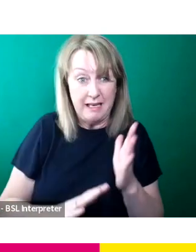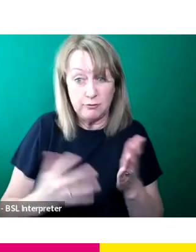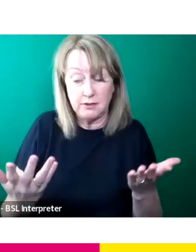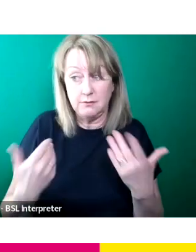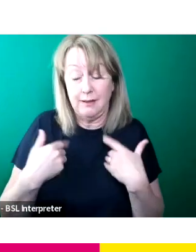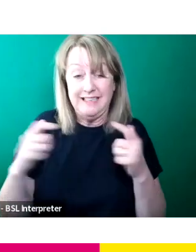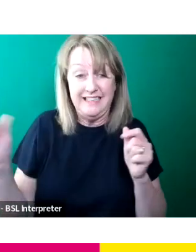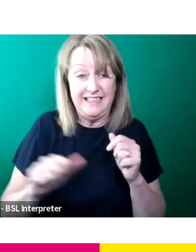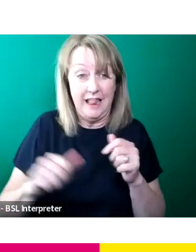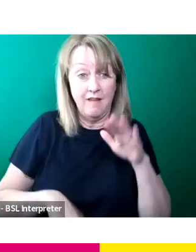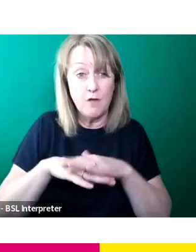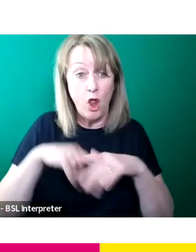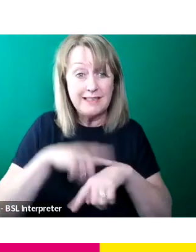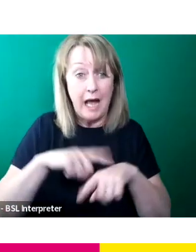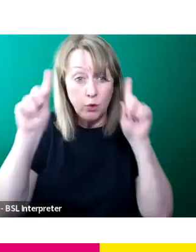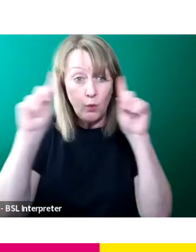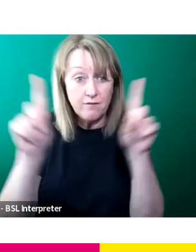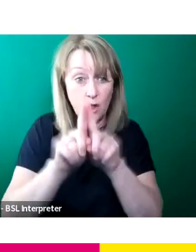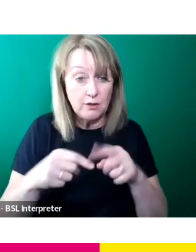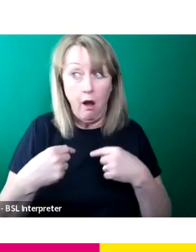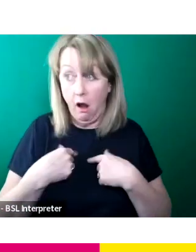Ended up getting through, having assessment days, interviews and everything like that